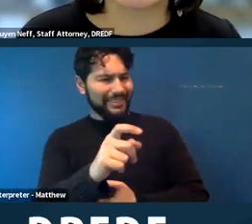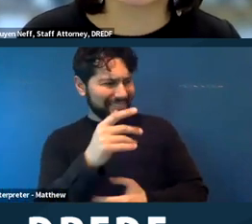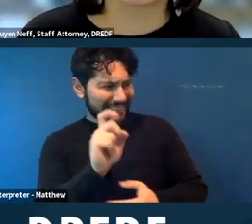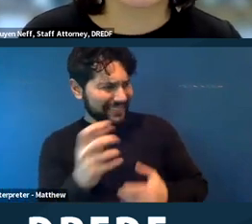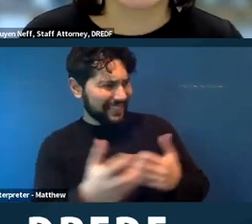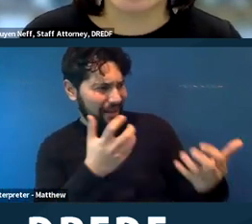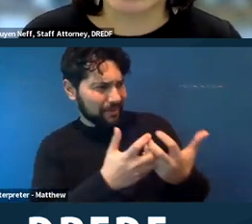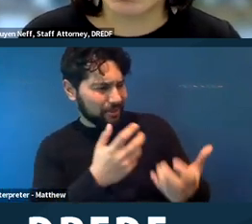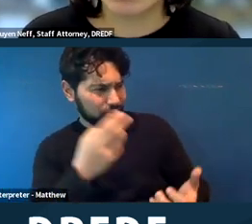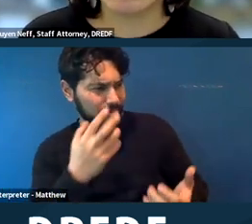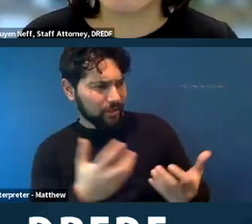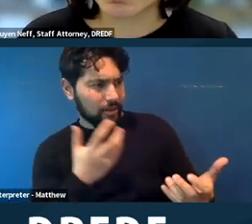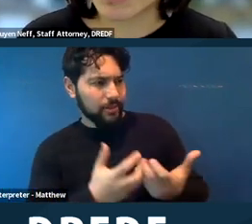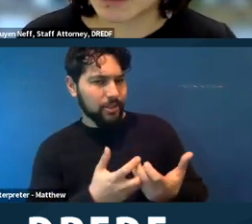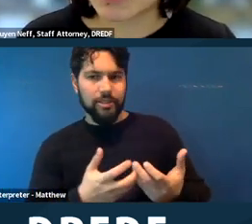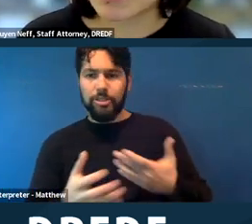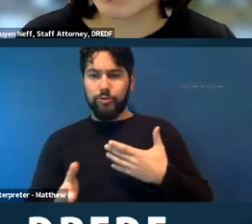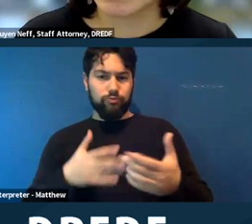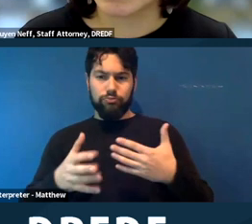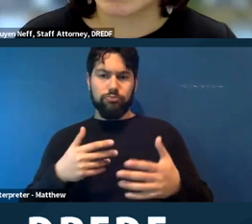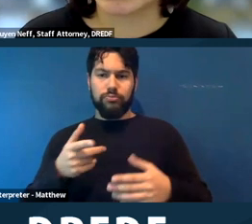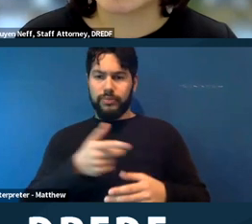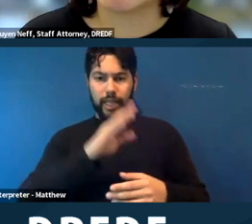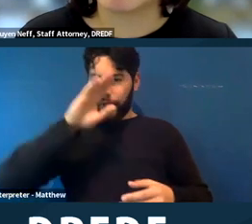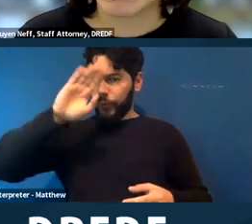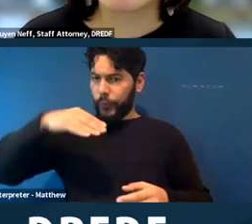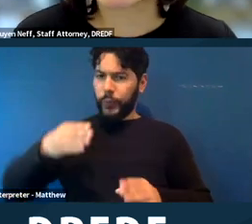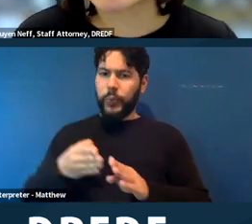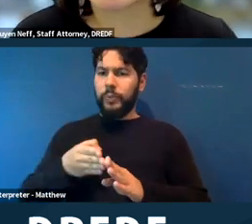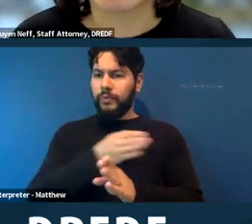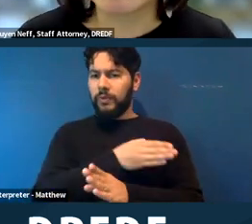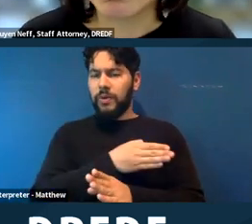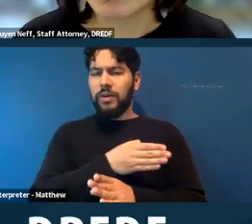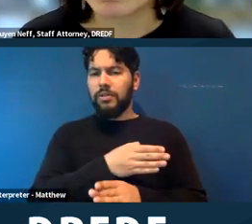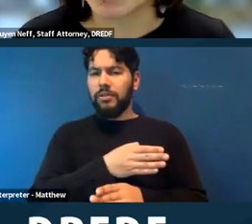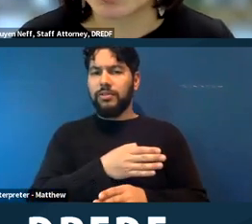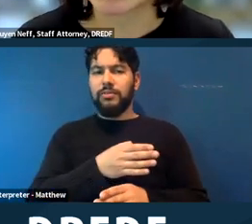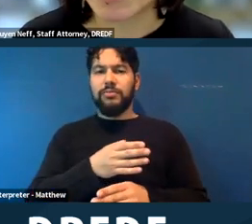Even if they knew beforehand. I mean, that's kind of like the whole point of a notice, right, is